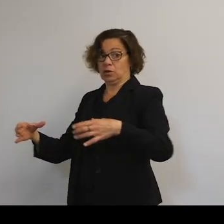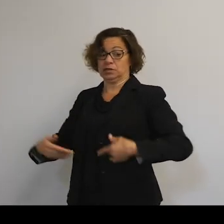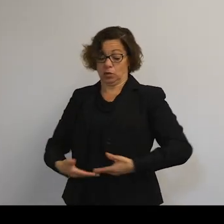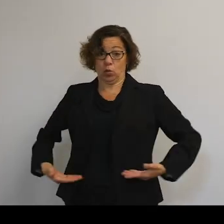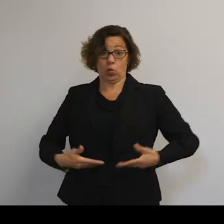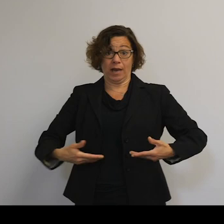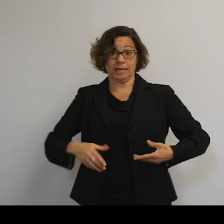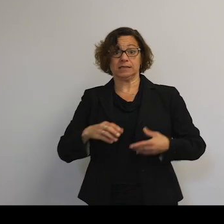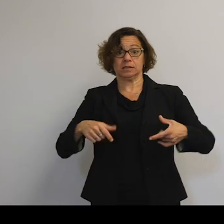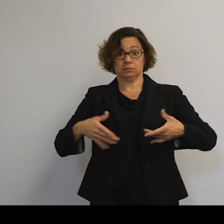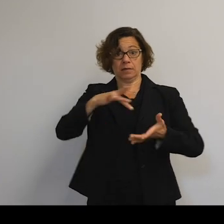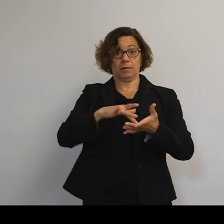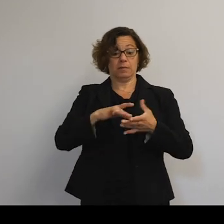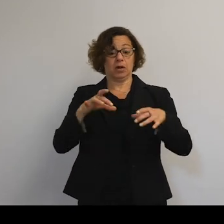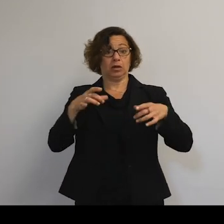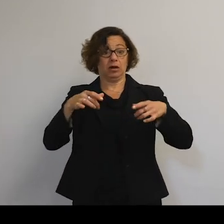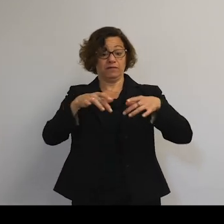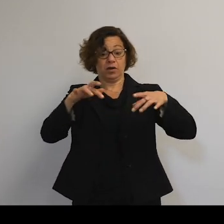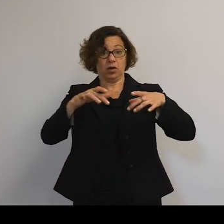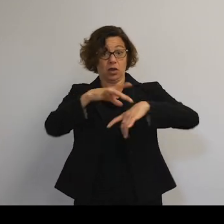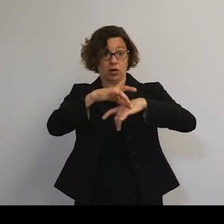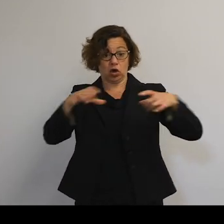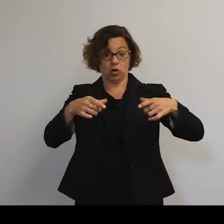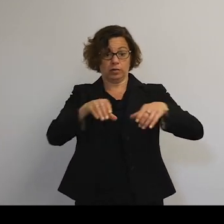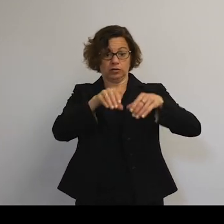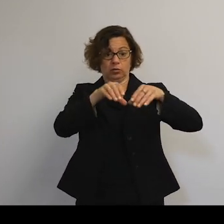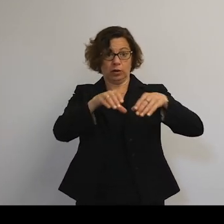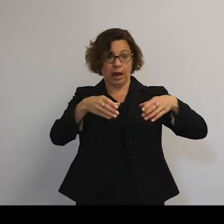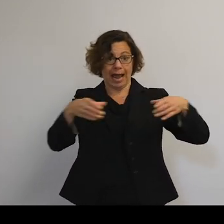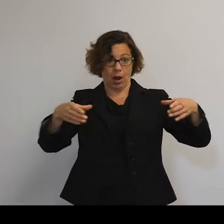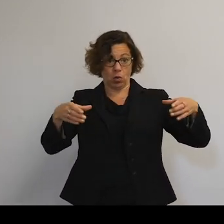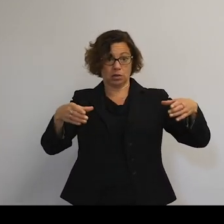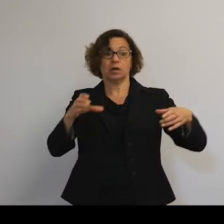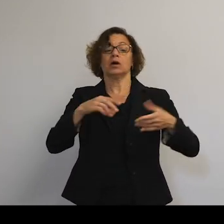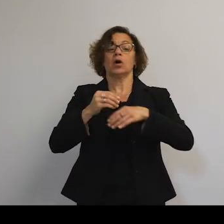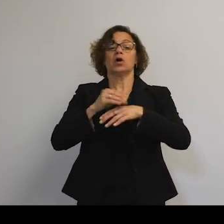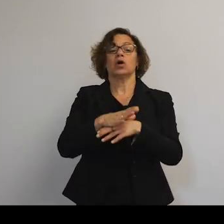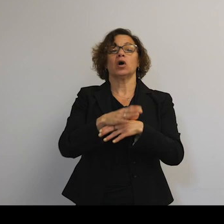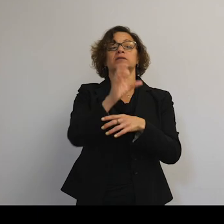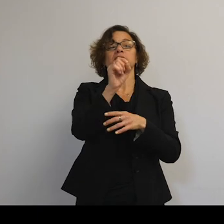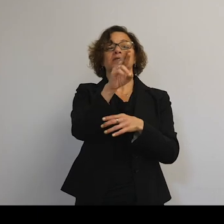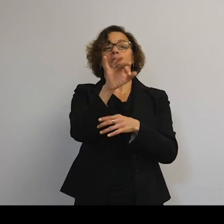And this changing shape means the orbits change. This shape of the Earth drags orbits around